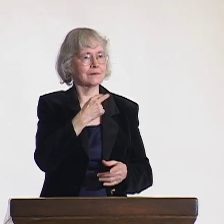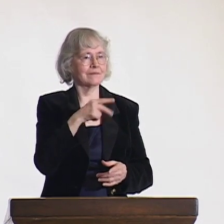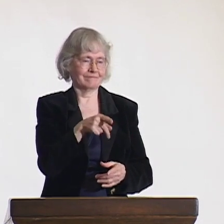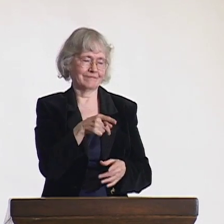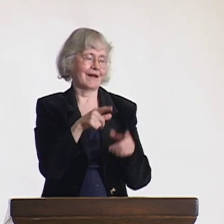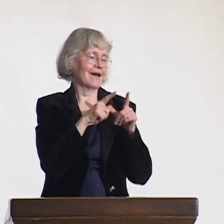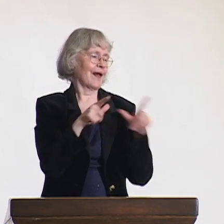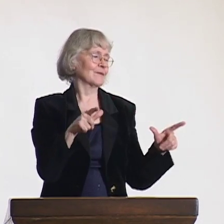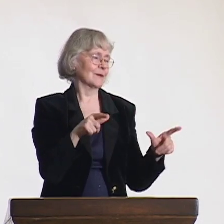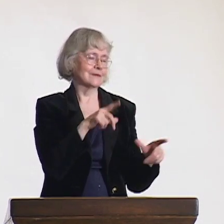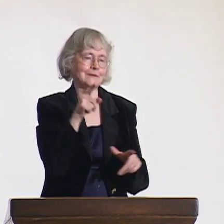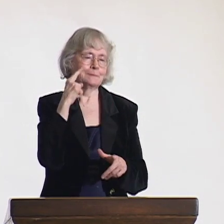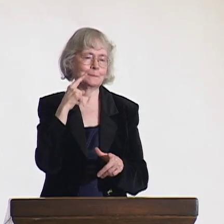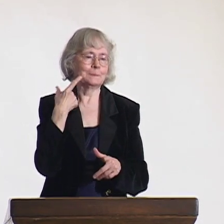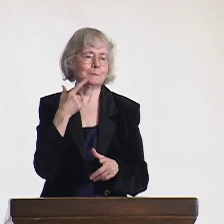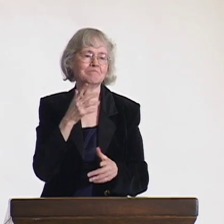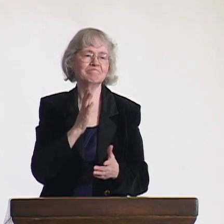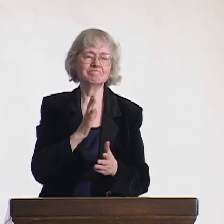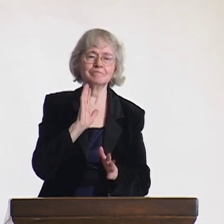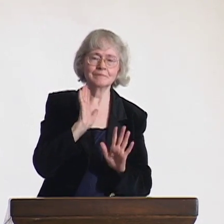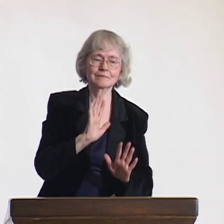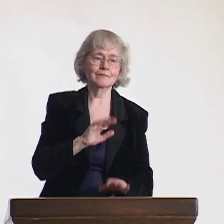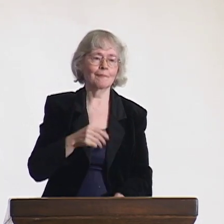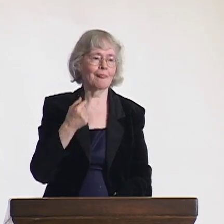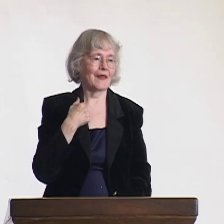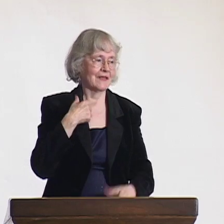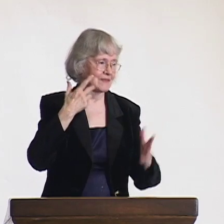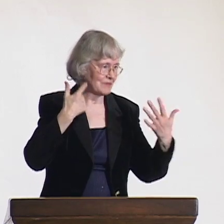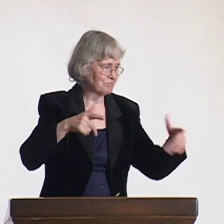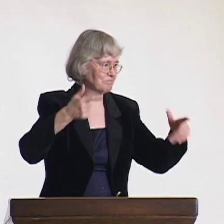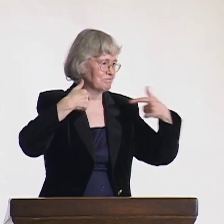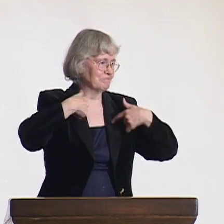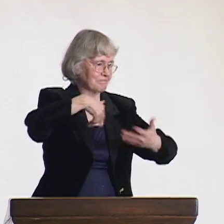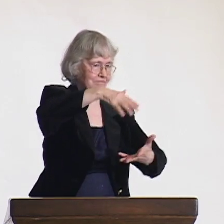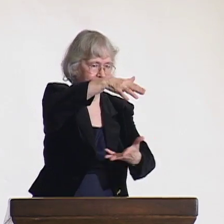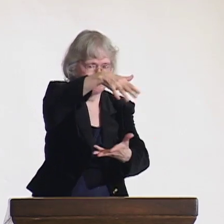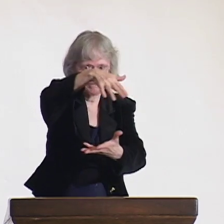Up until that point, they felt that only spoken languages where true languages.